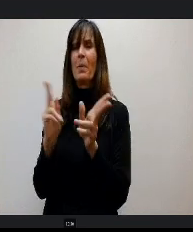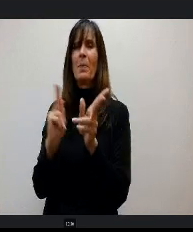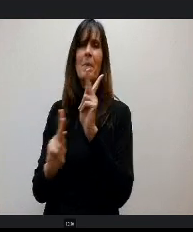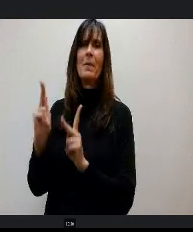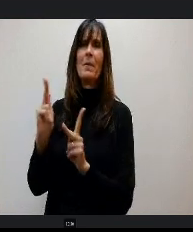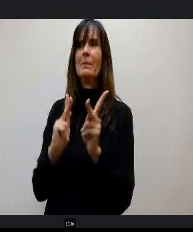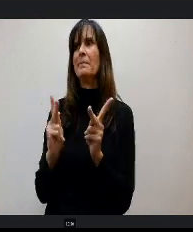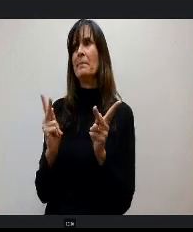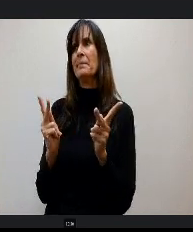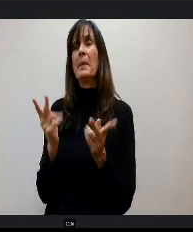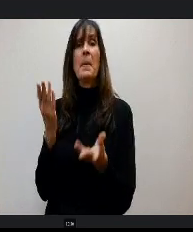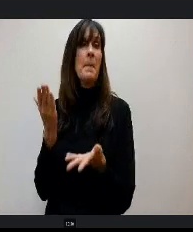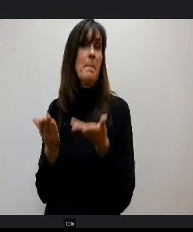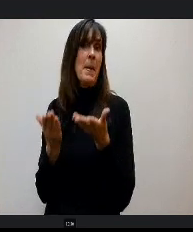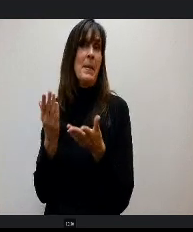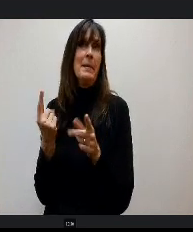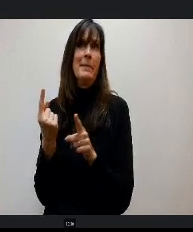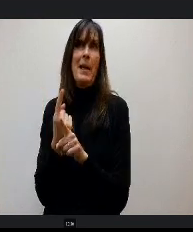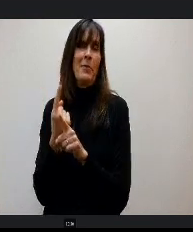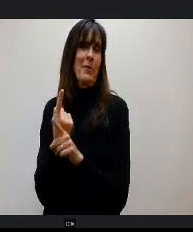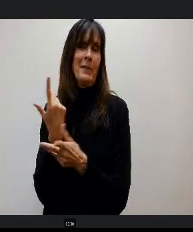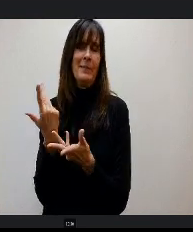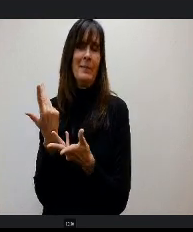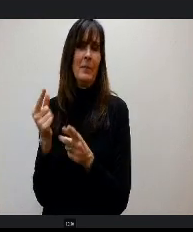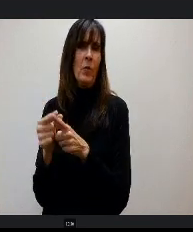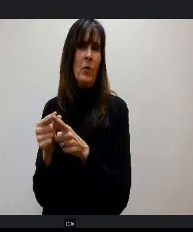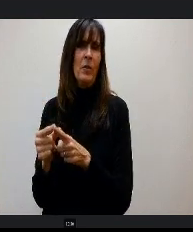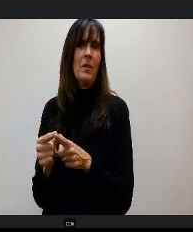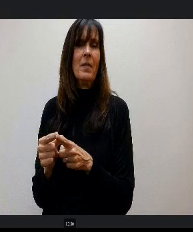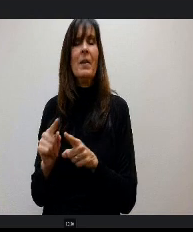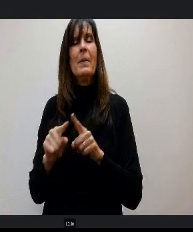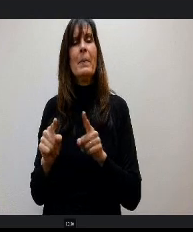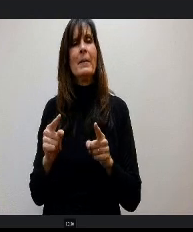accurate term, but typically it's kind of